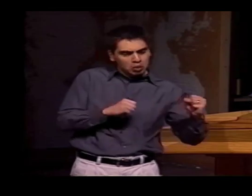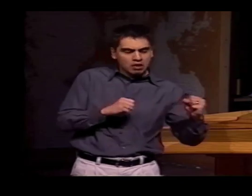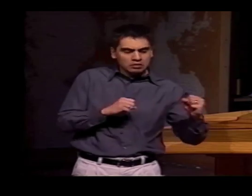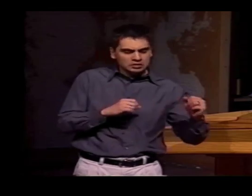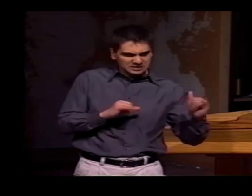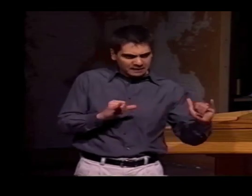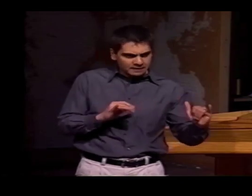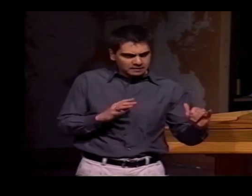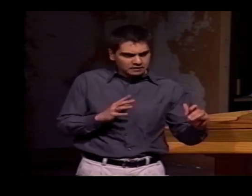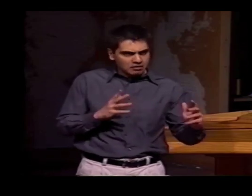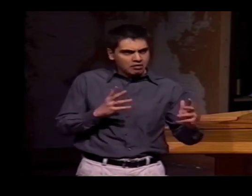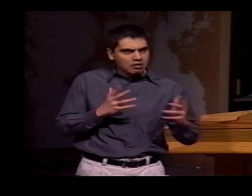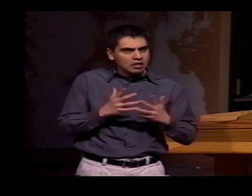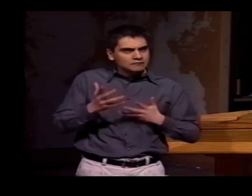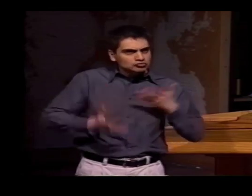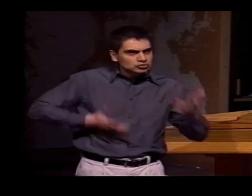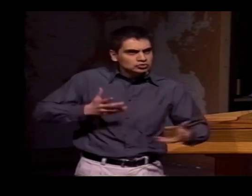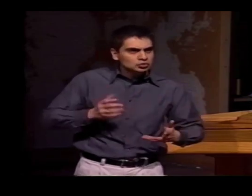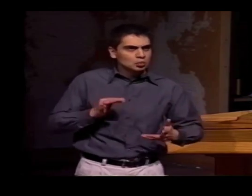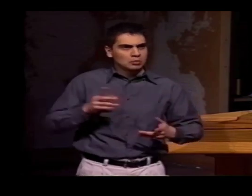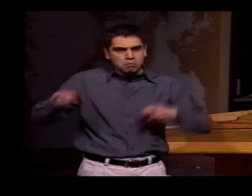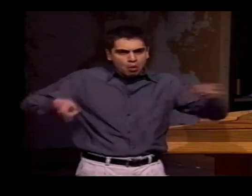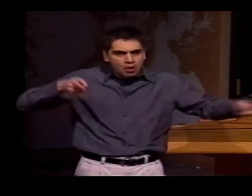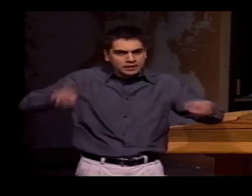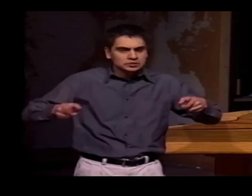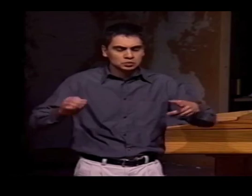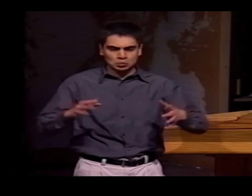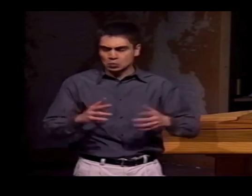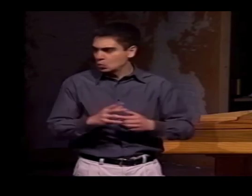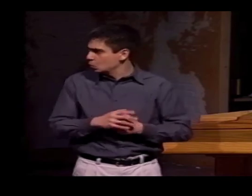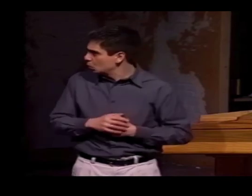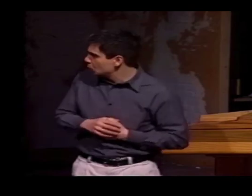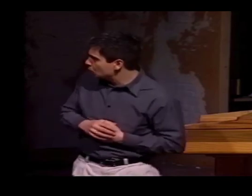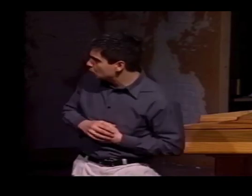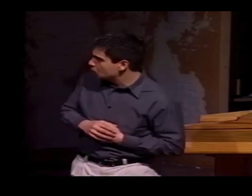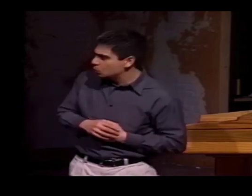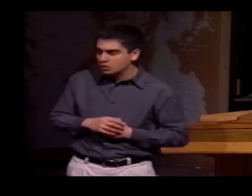IT DIDN'T MATTER IF THEY WERE STRONG LSM USERS OR...